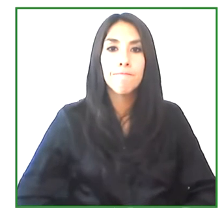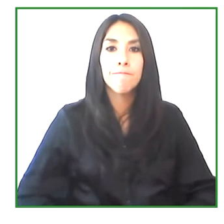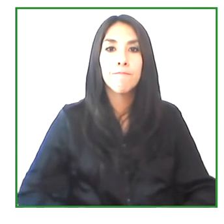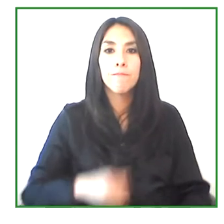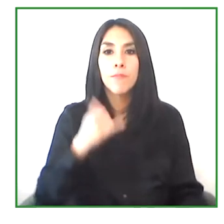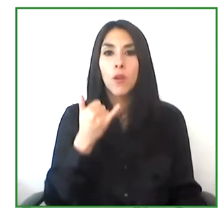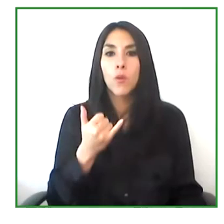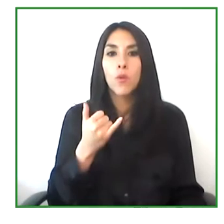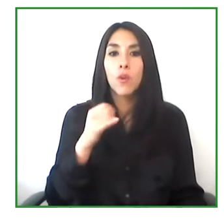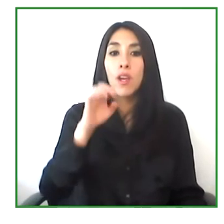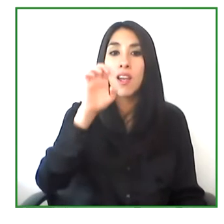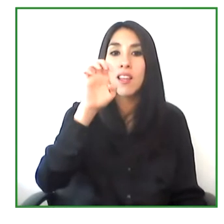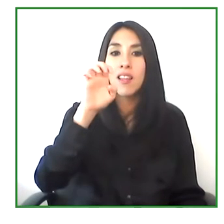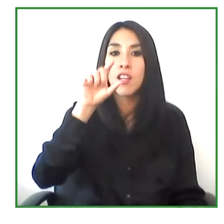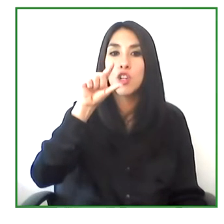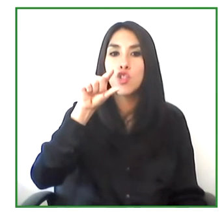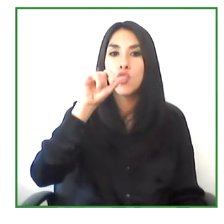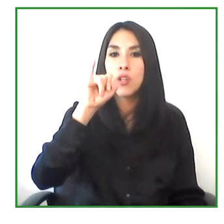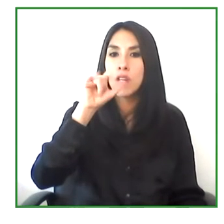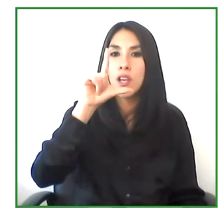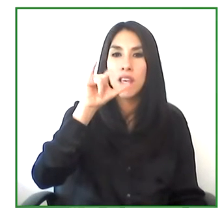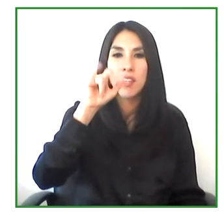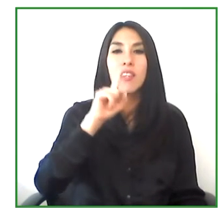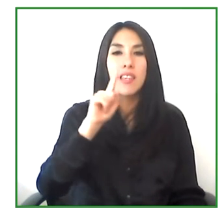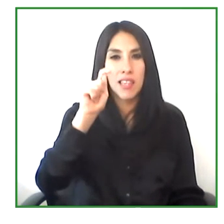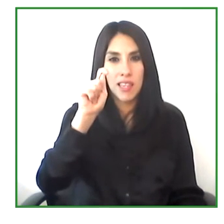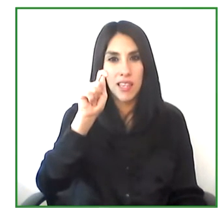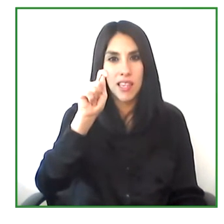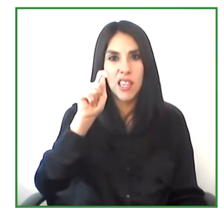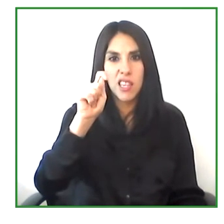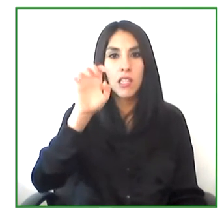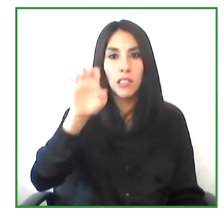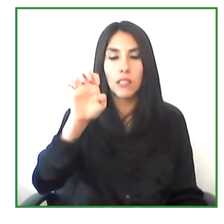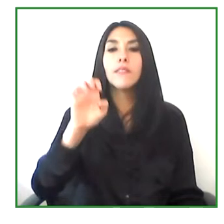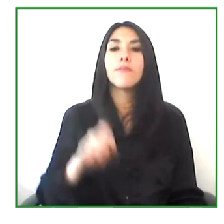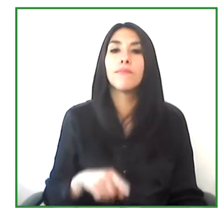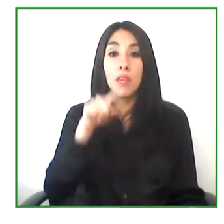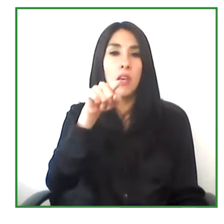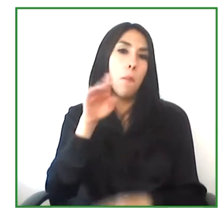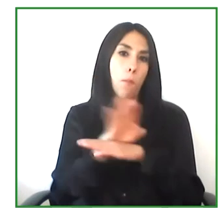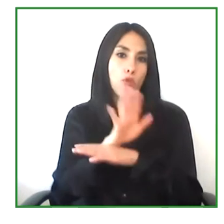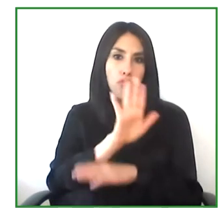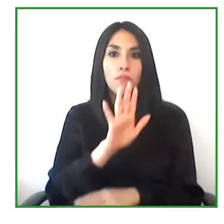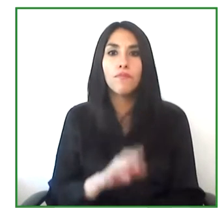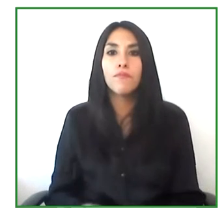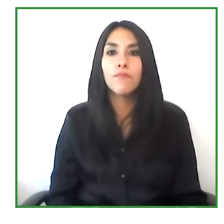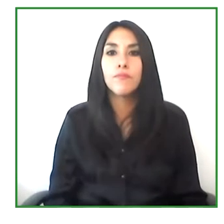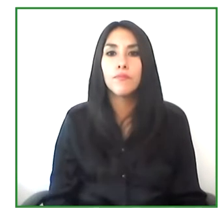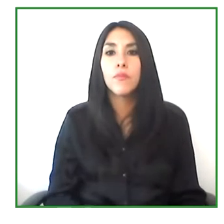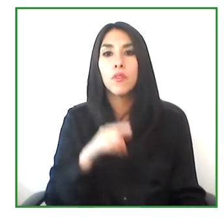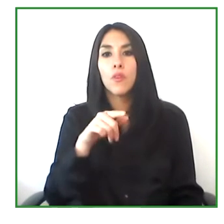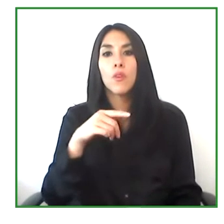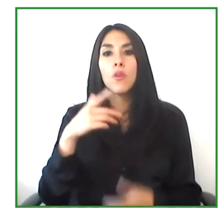we believe that measuring impacts is extremely important. when we look at our projects.